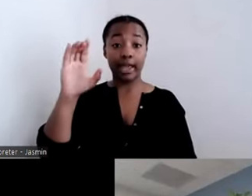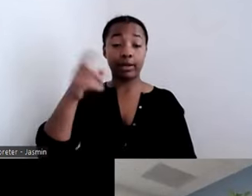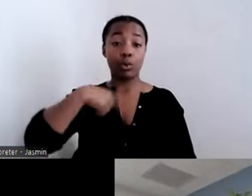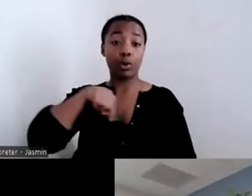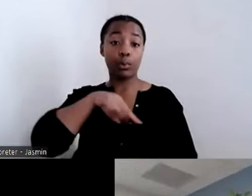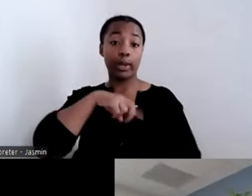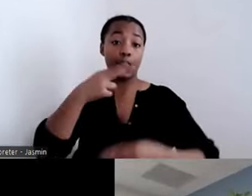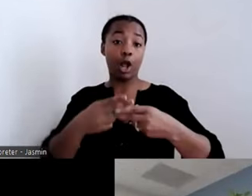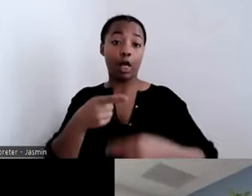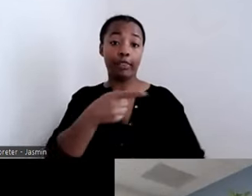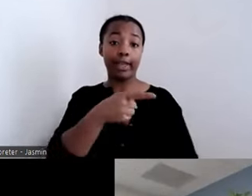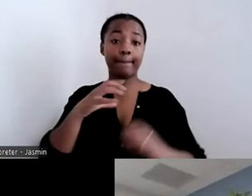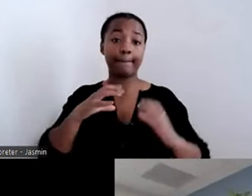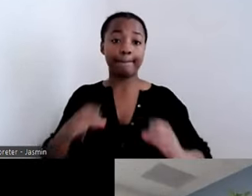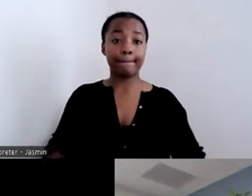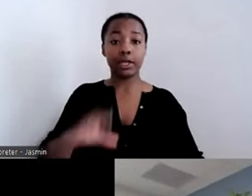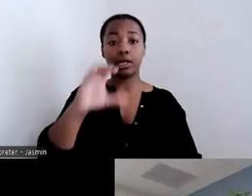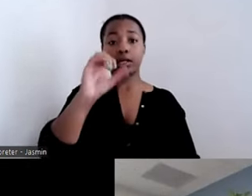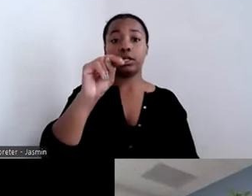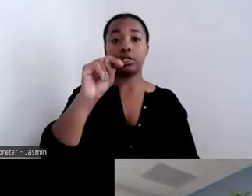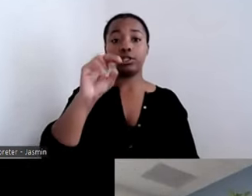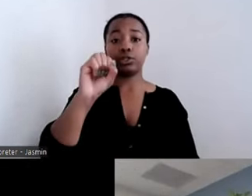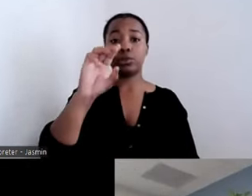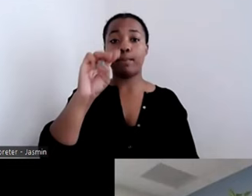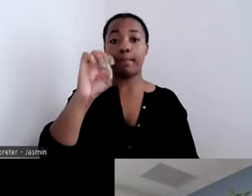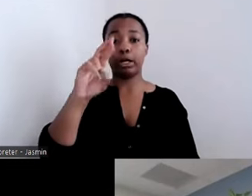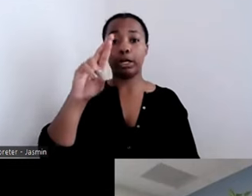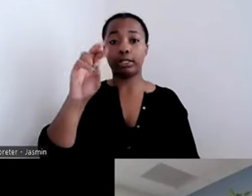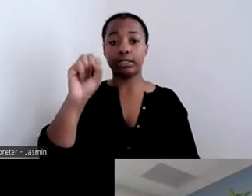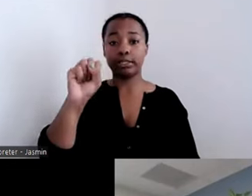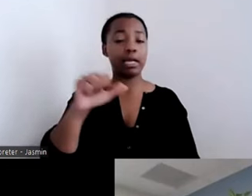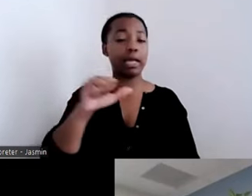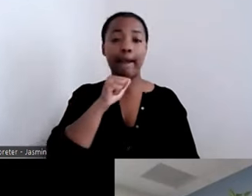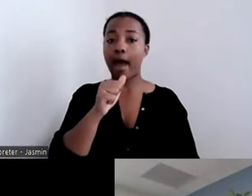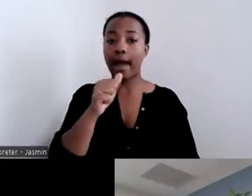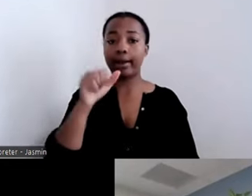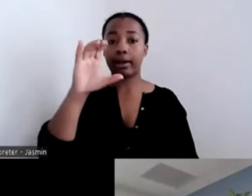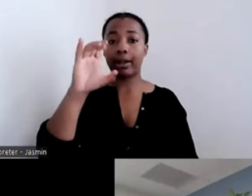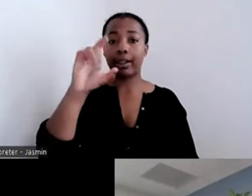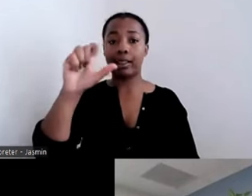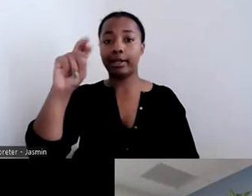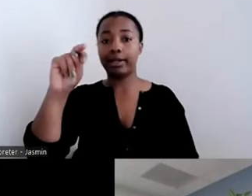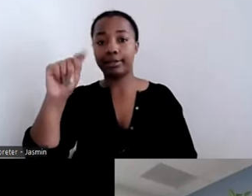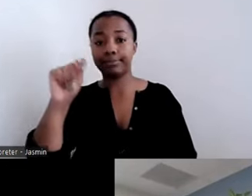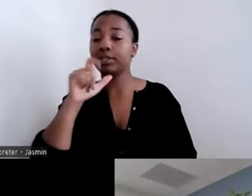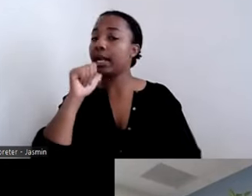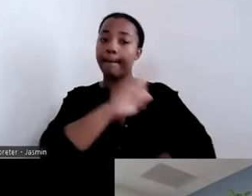them clients, we do not call them patients, we call them consumers. They consume